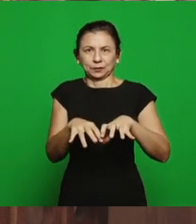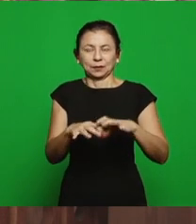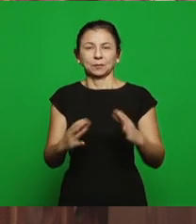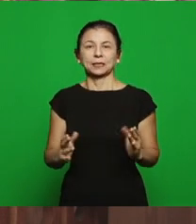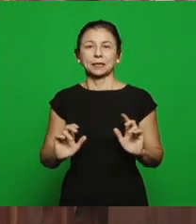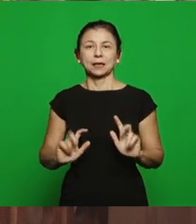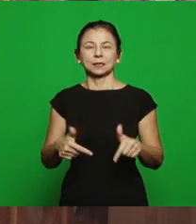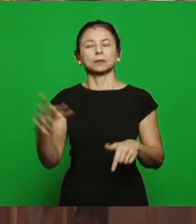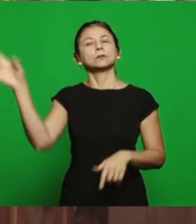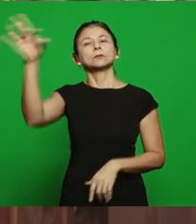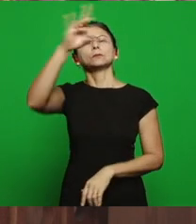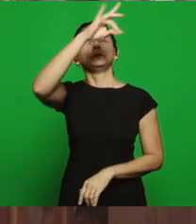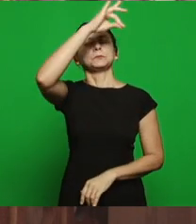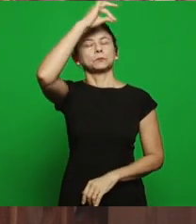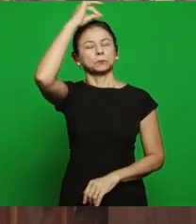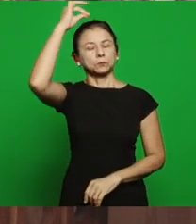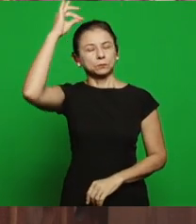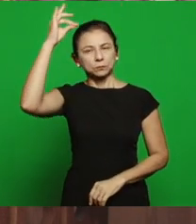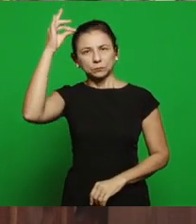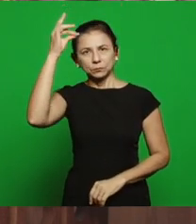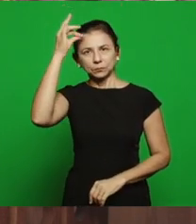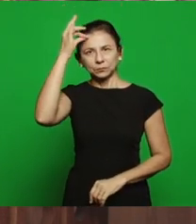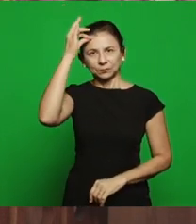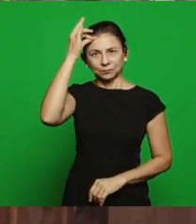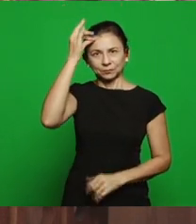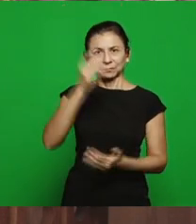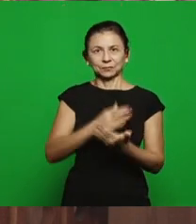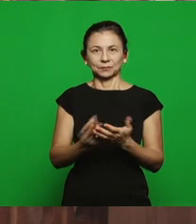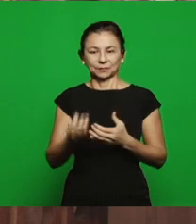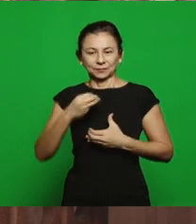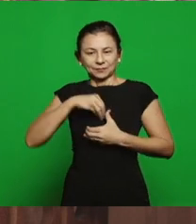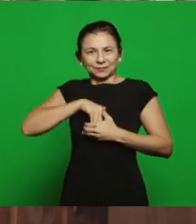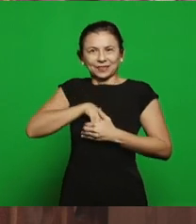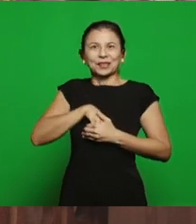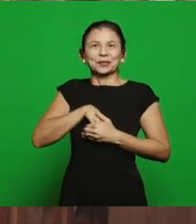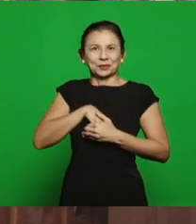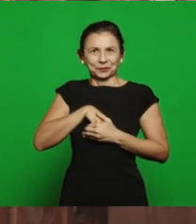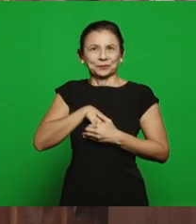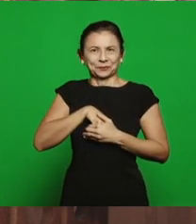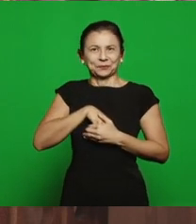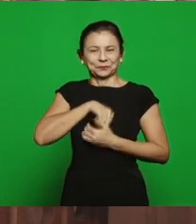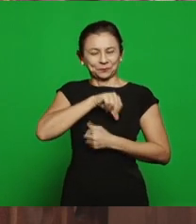Holy Spirit, from the inside out, this one